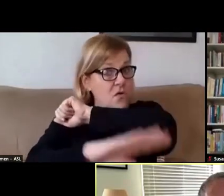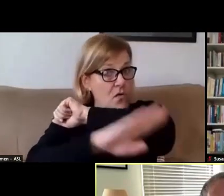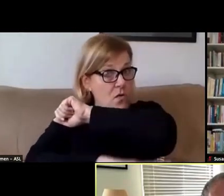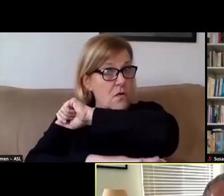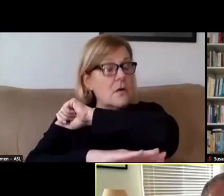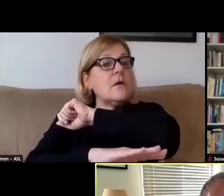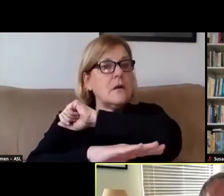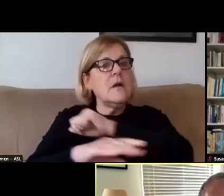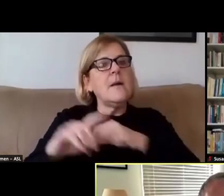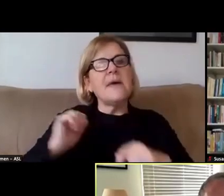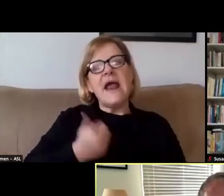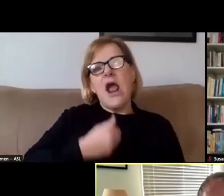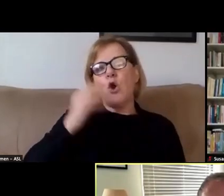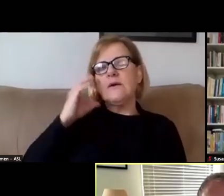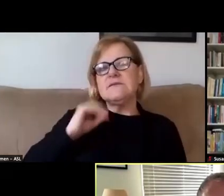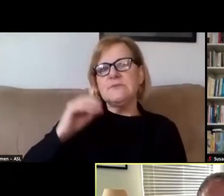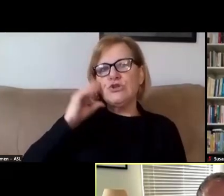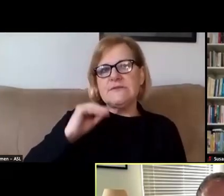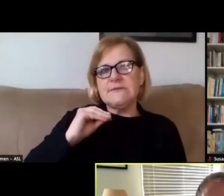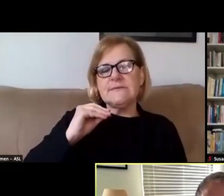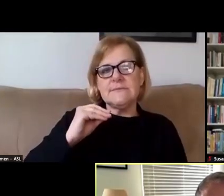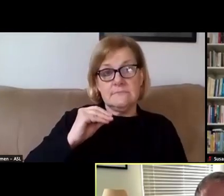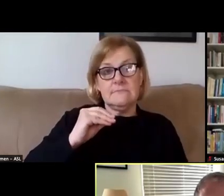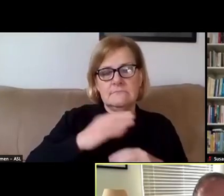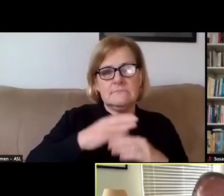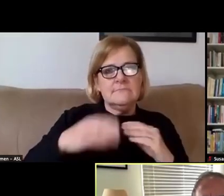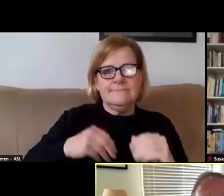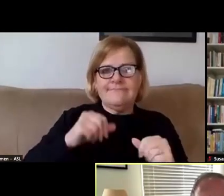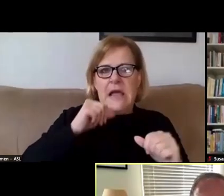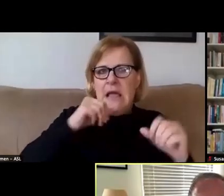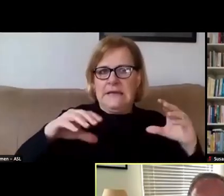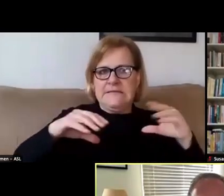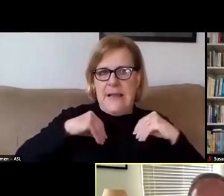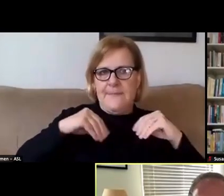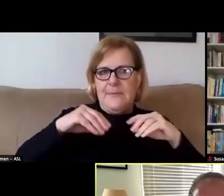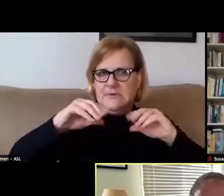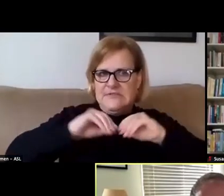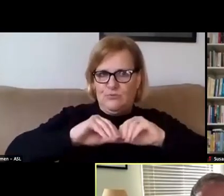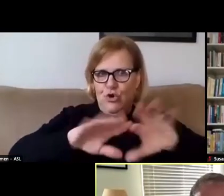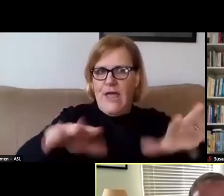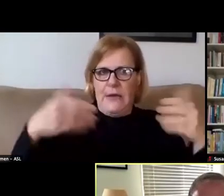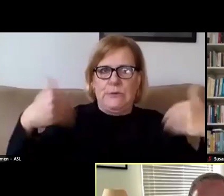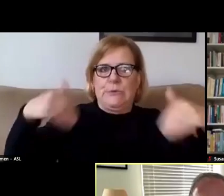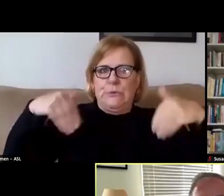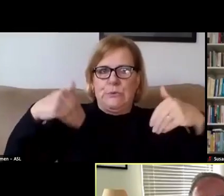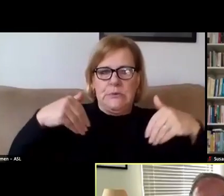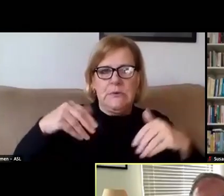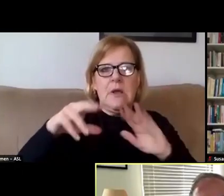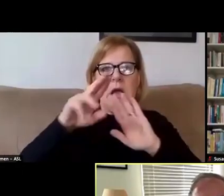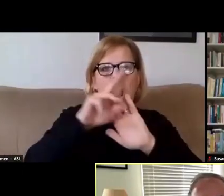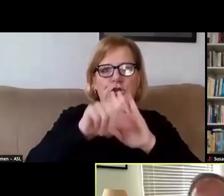our experience has resulted in an unacceptable level of spread amongst our undergraduate students,